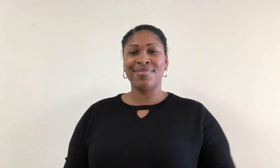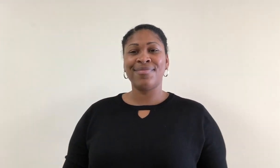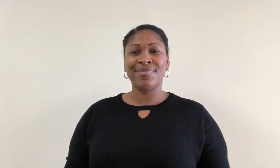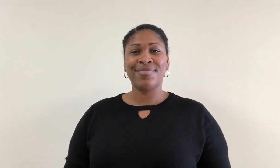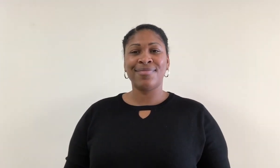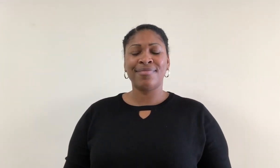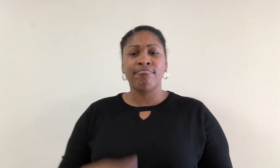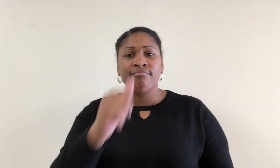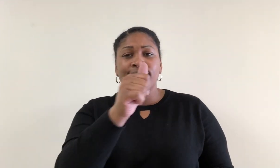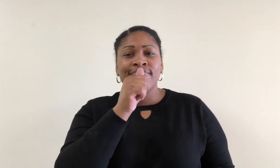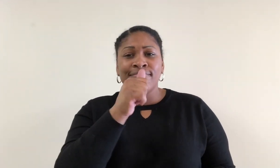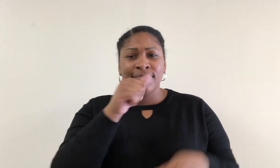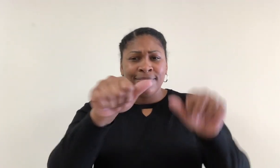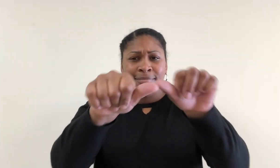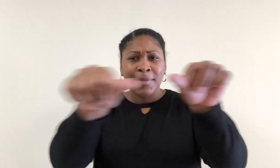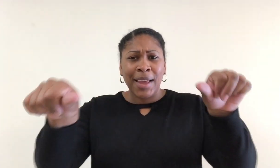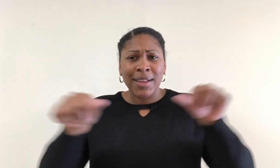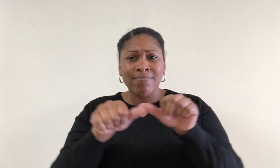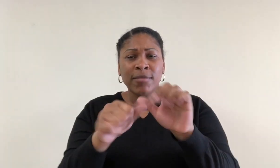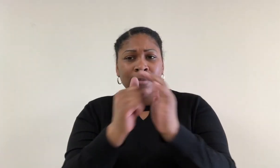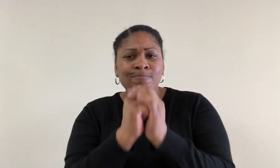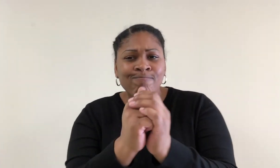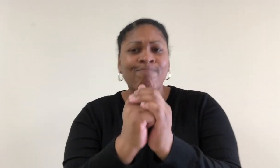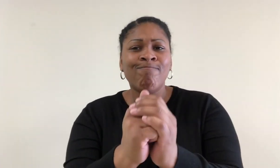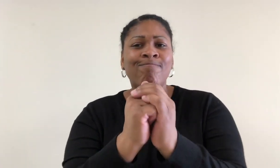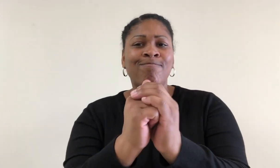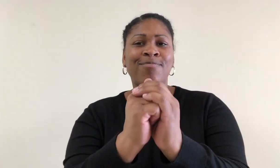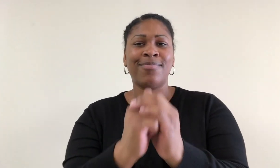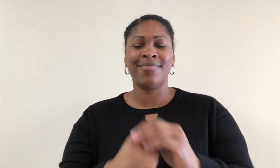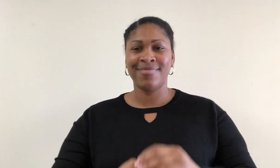A private place of worship.